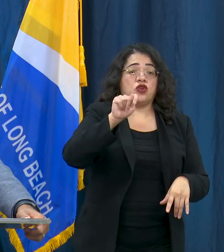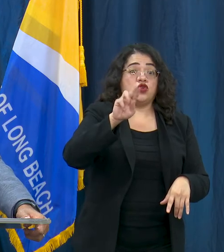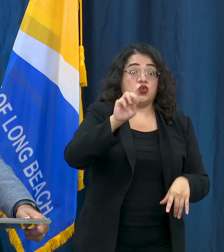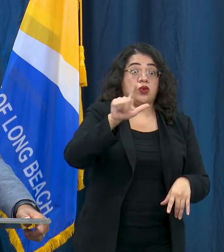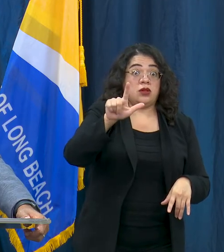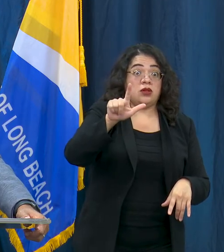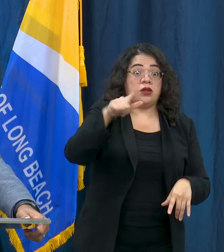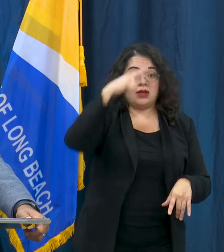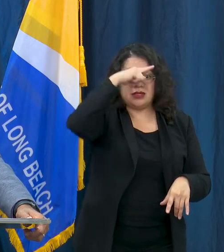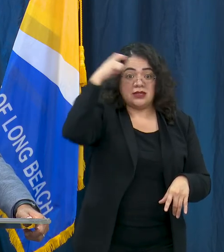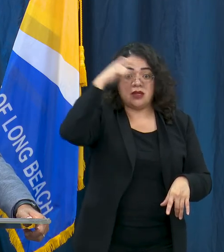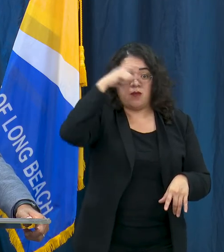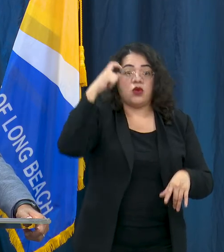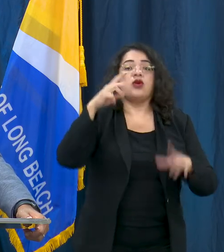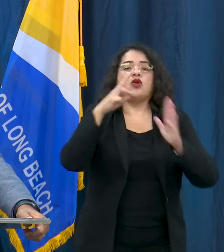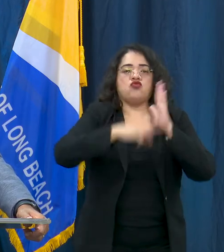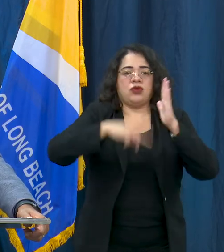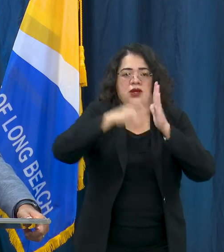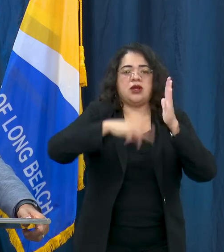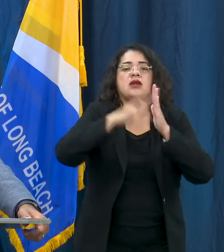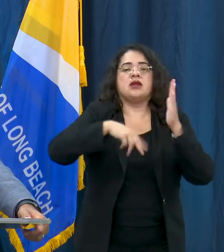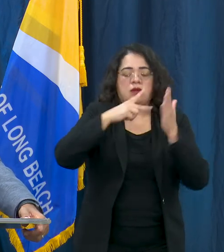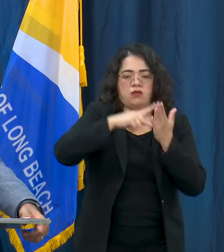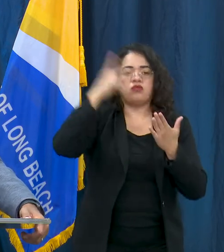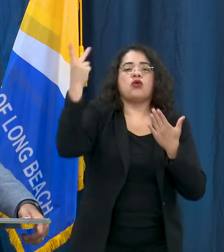now. We're coming up with plans on how to reopen